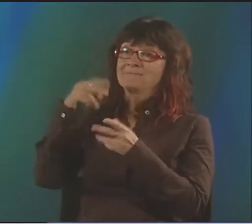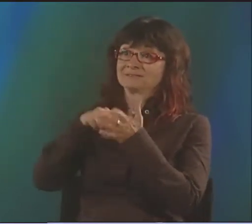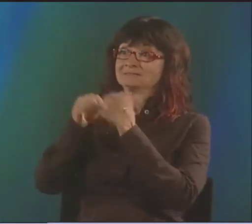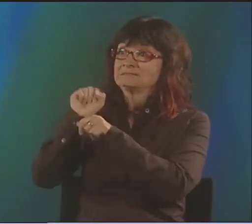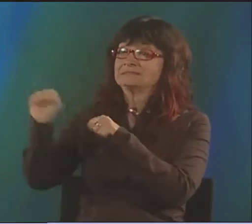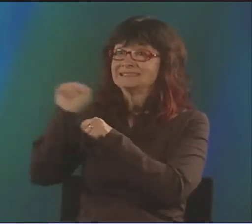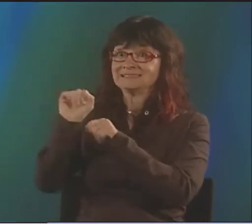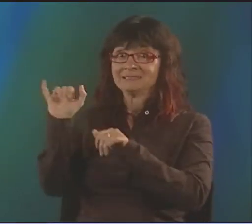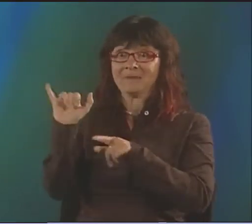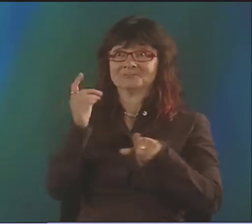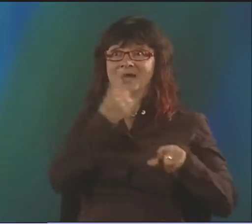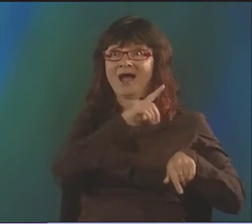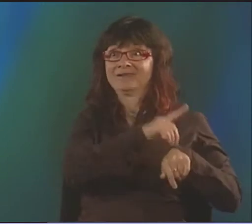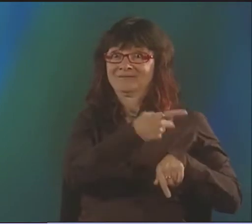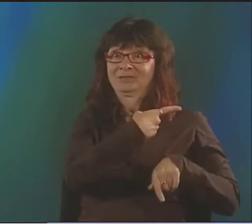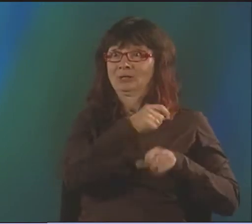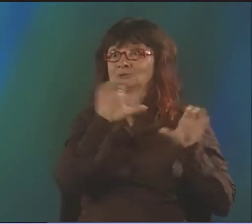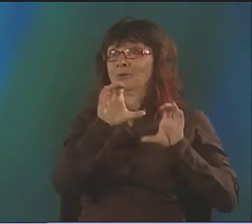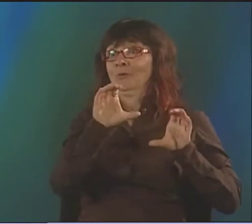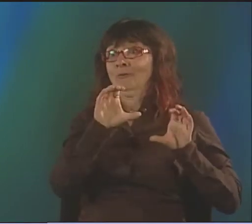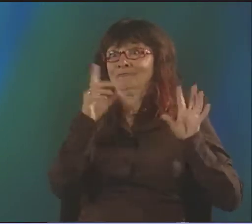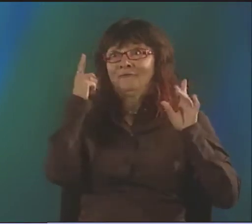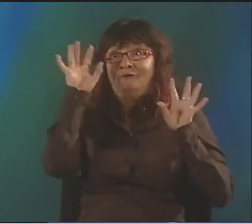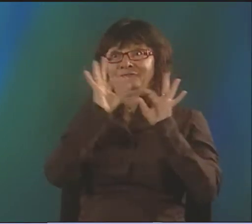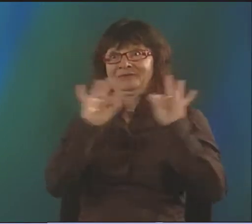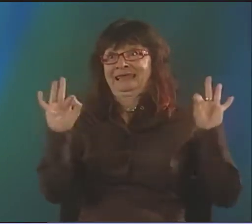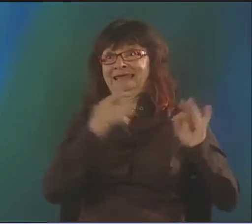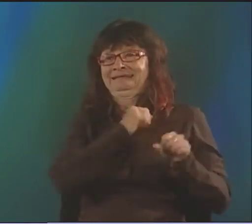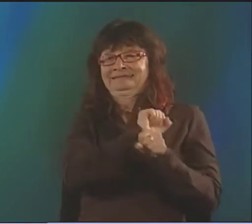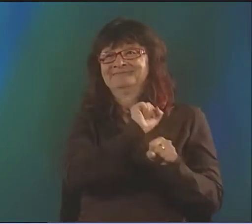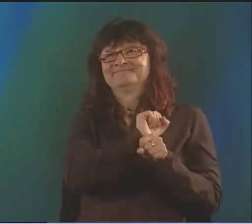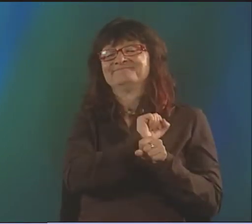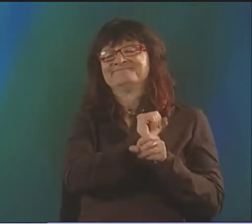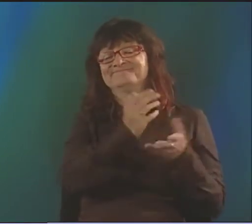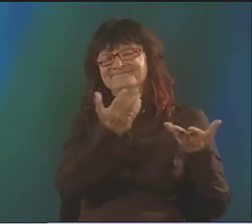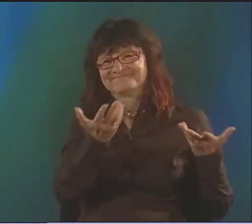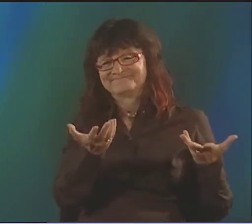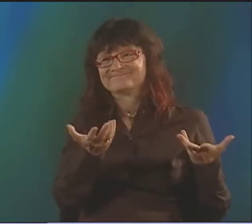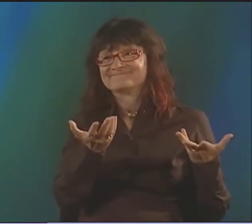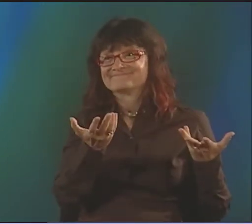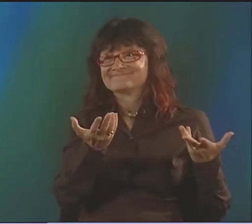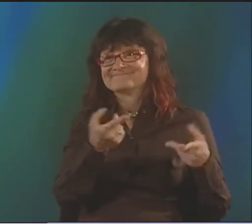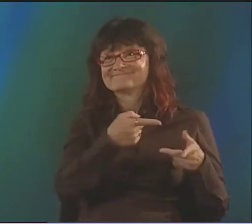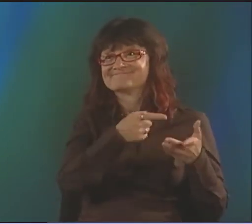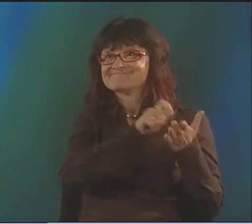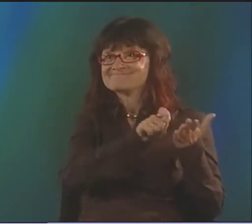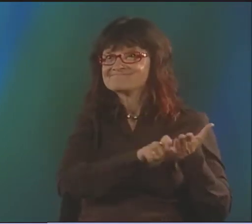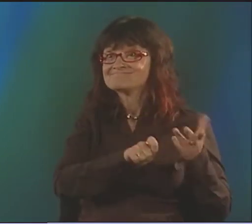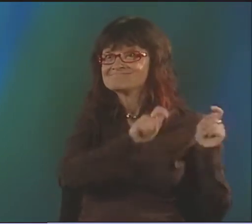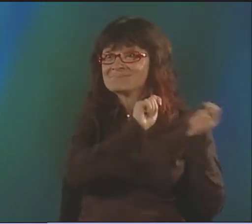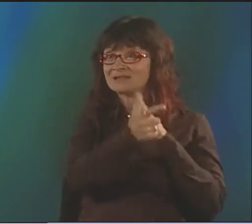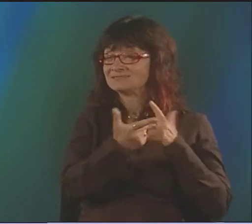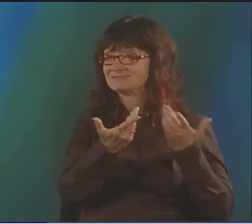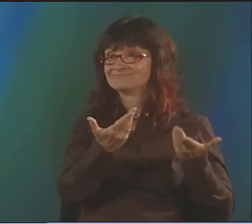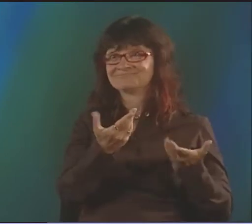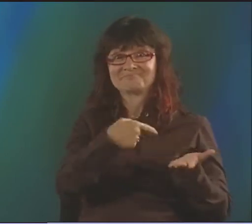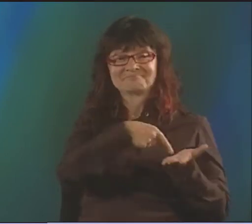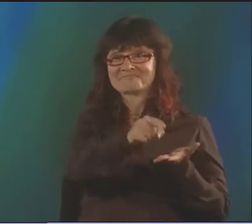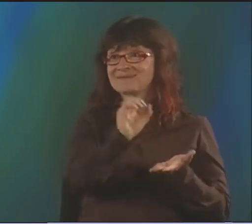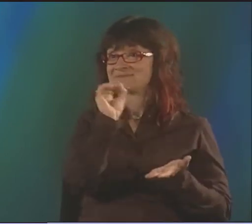THEY DIDN'T ASK ME IF I WANTED A VOICE. THEY'RE NOT GOING TO HIRE ANYBODY BECAUSE, YOU KNOW, BACK IN THE DAY, LIKE I SAID, DONNA WORKED FOR FREE